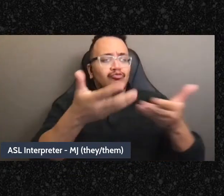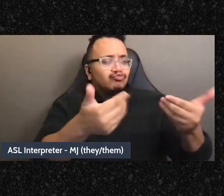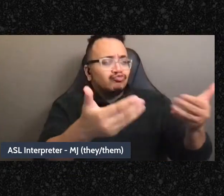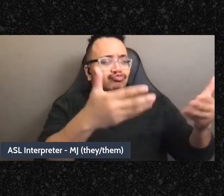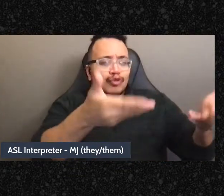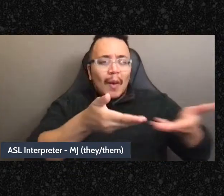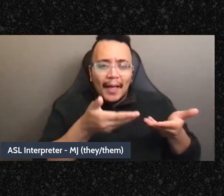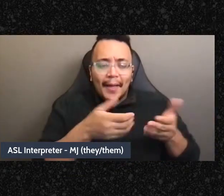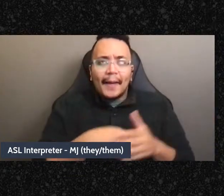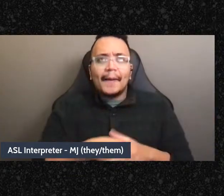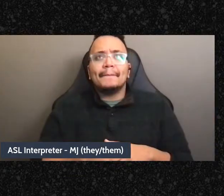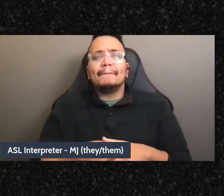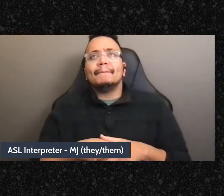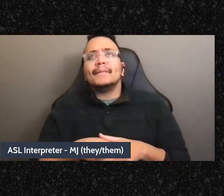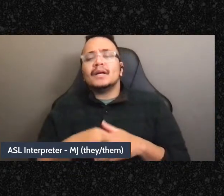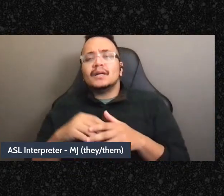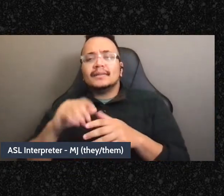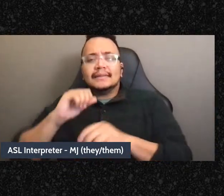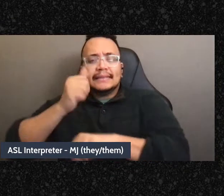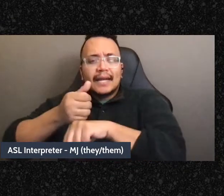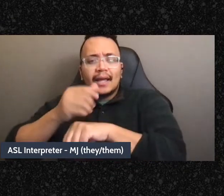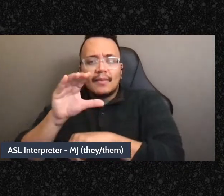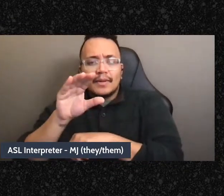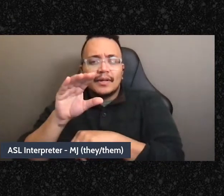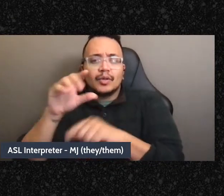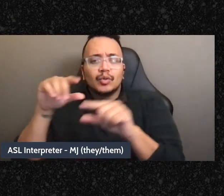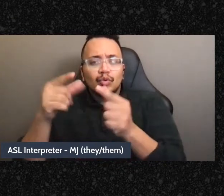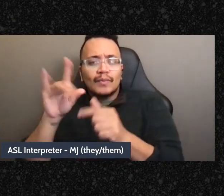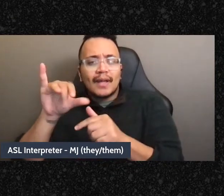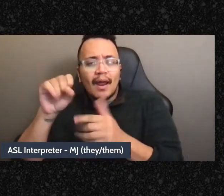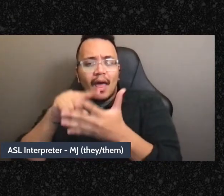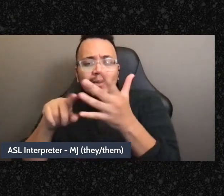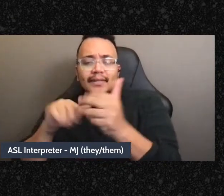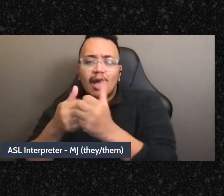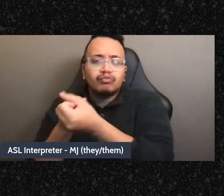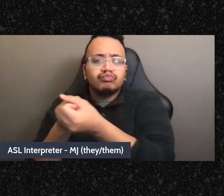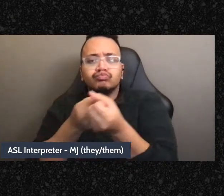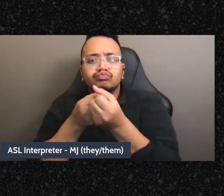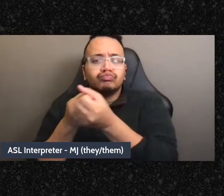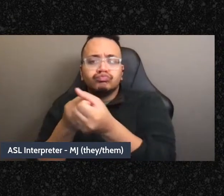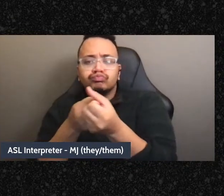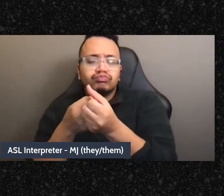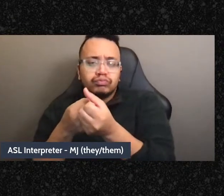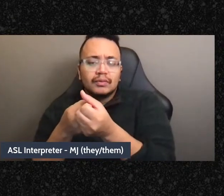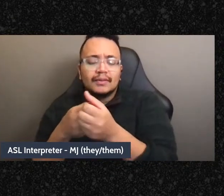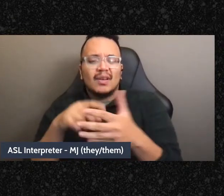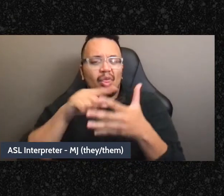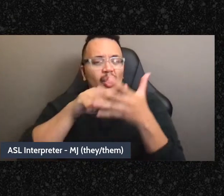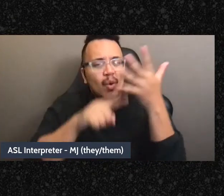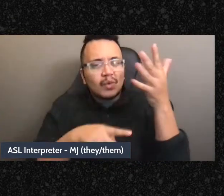about group dynamics, like, all of that stuff is about making it possible for people to become more